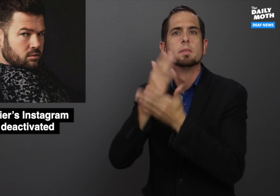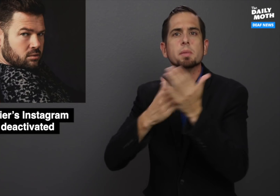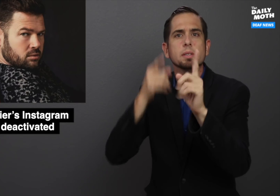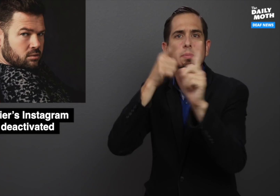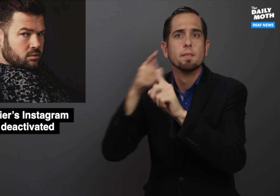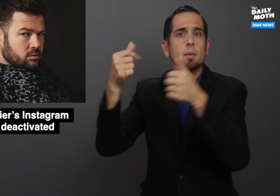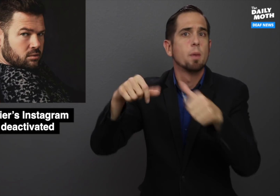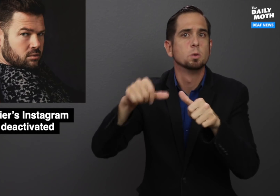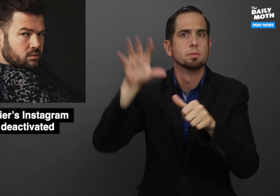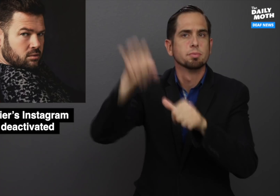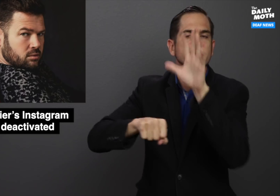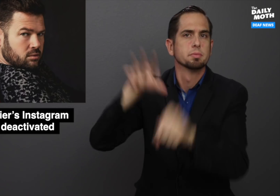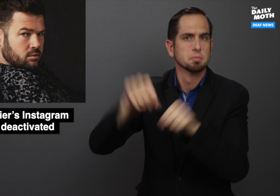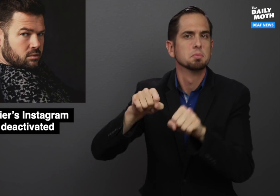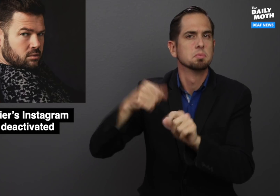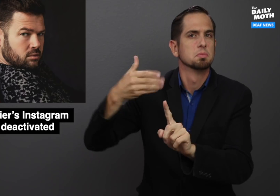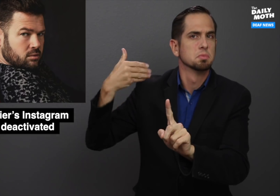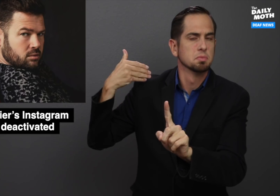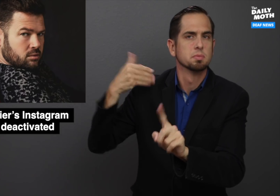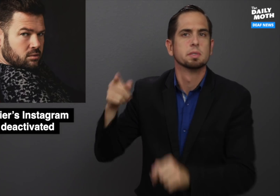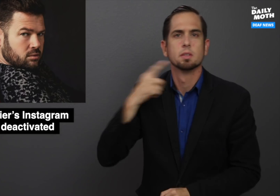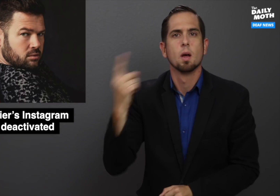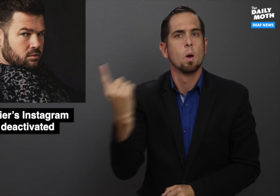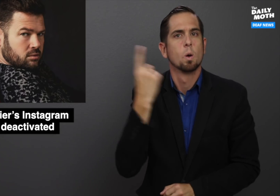He said he always tried to abide by Instagram's rules